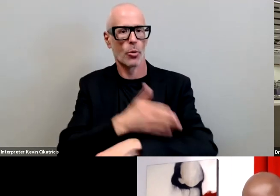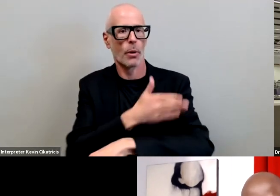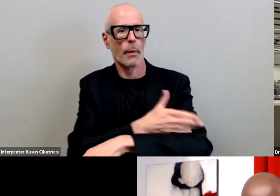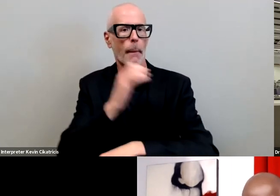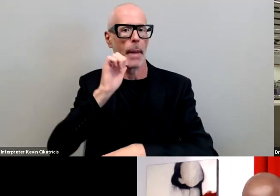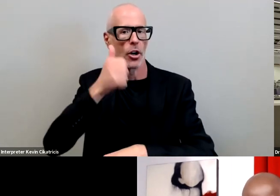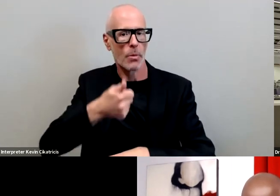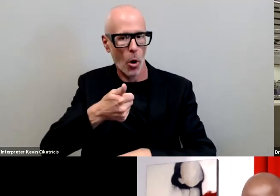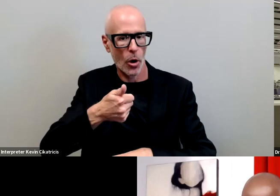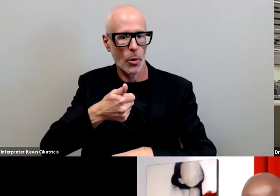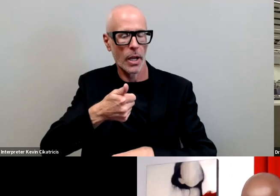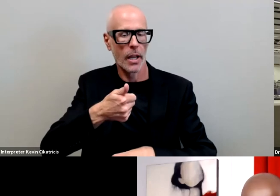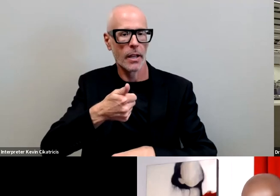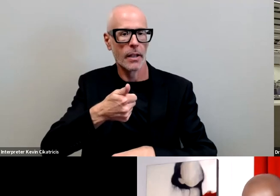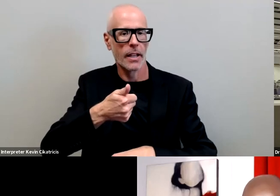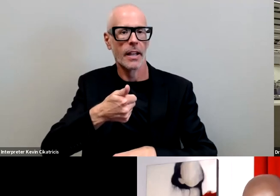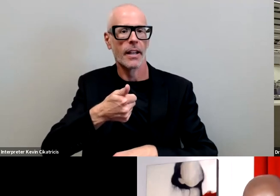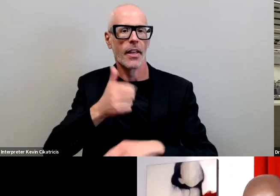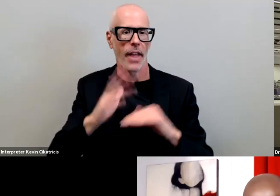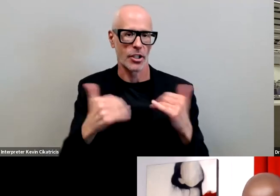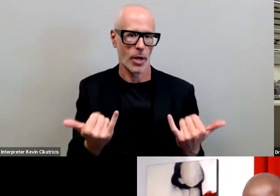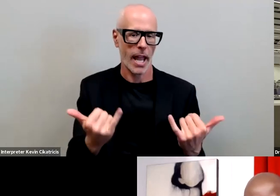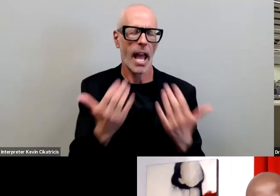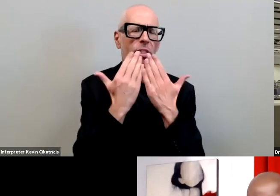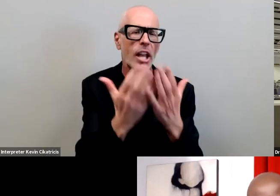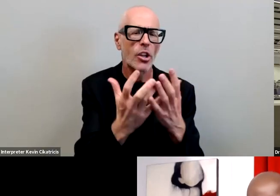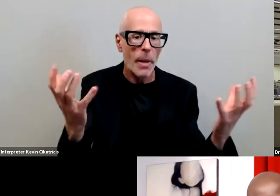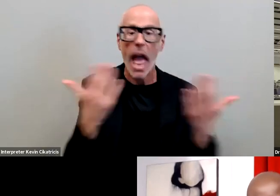than we are today thank you so very much and thank you all for coming